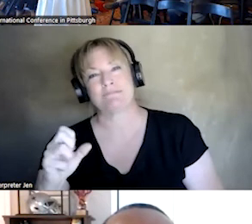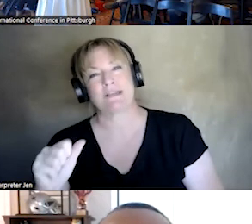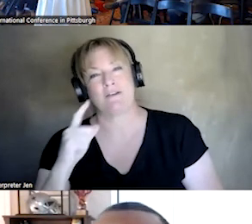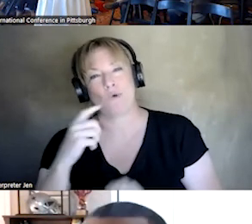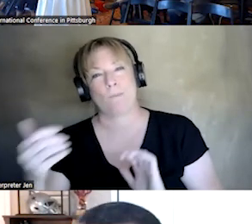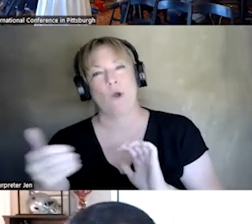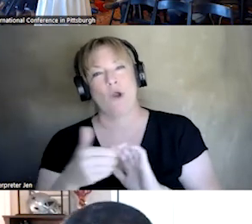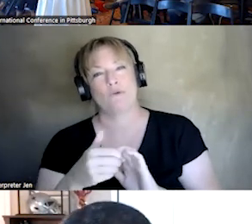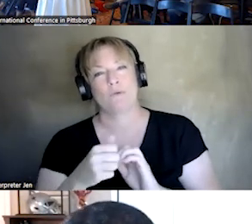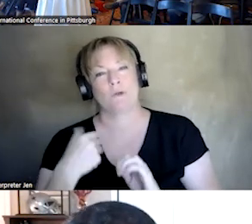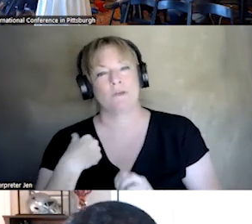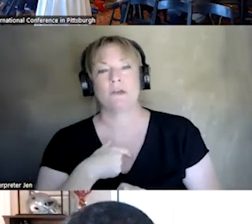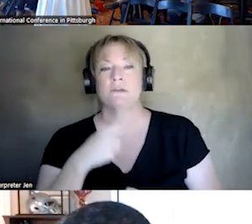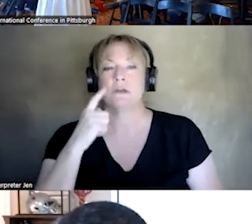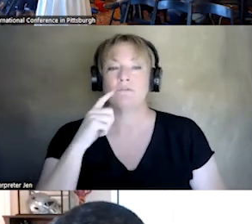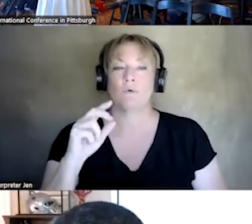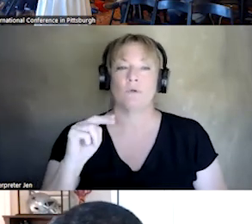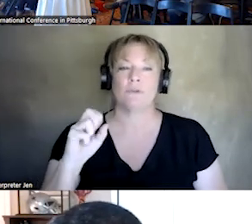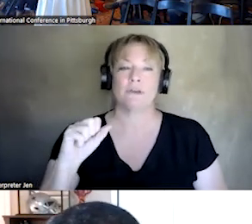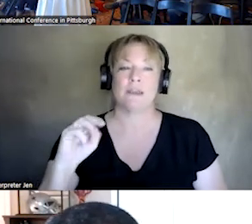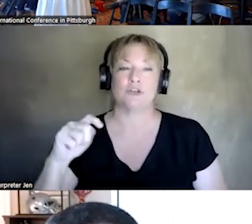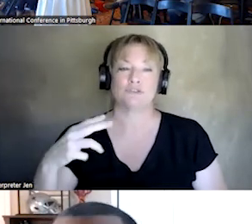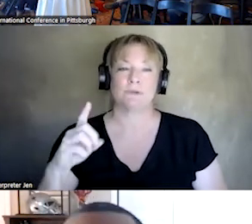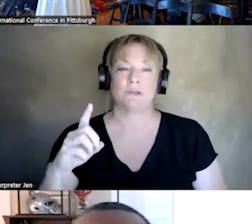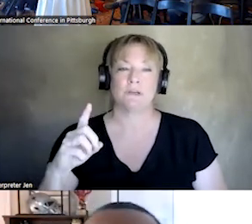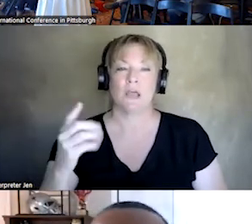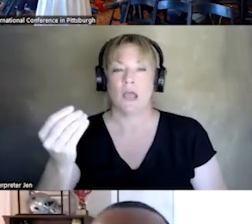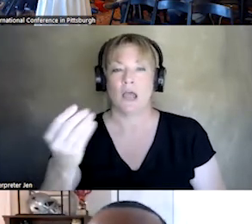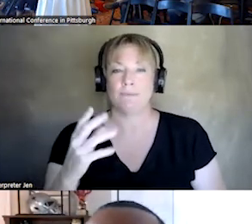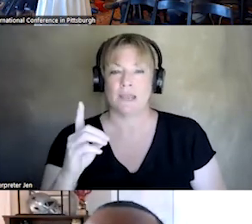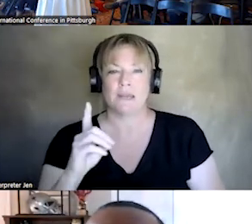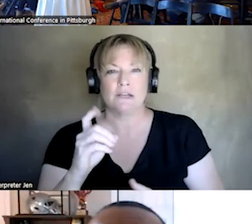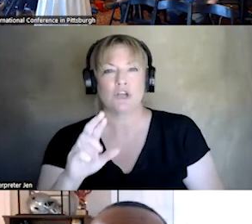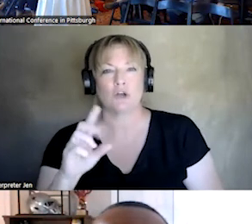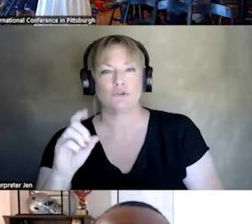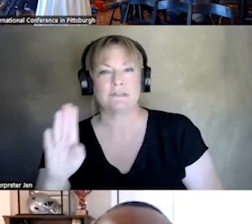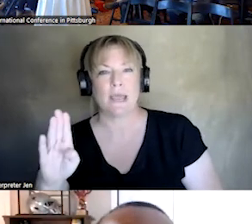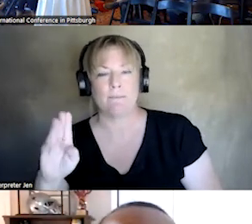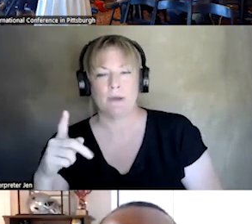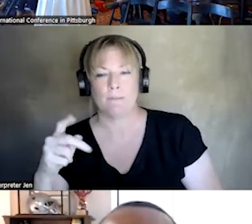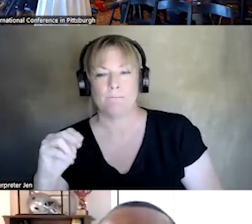FOR, NASMHPD, UPDATE, WE WILL GO TO THE DOCTOR. I BELIEVE, THE DOCTOR HAS A NEW ROLE SHE WANTS